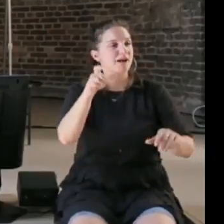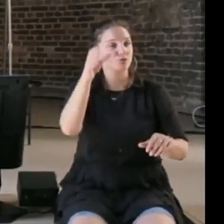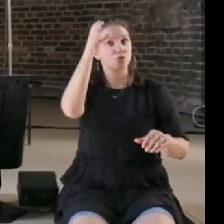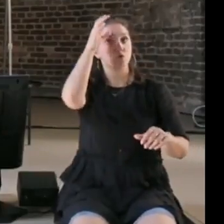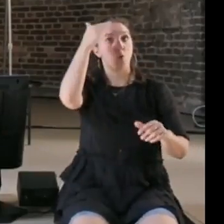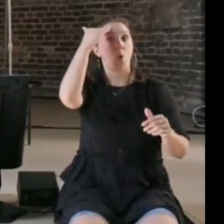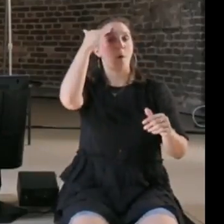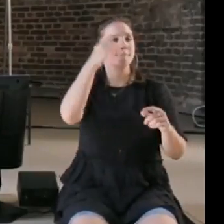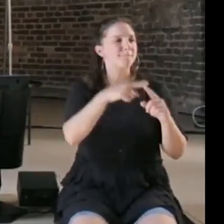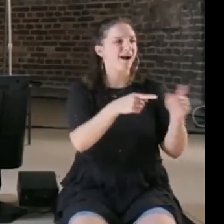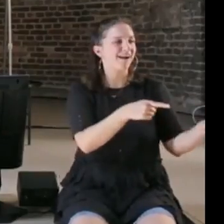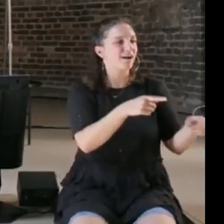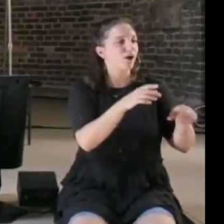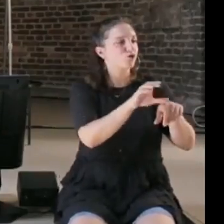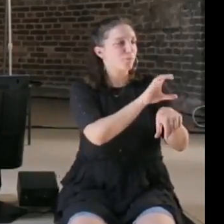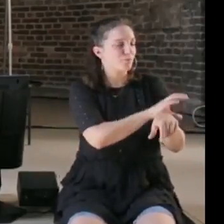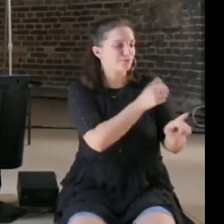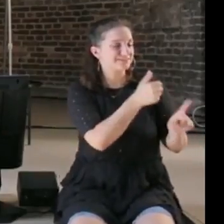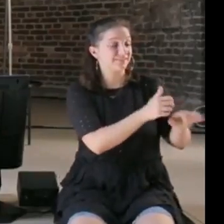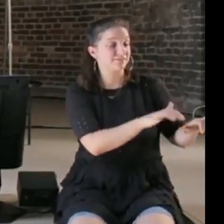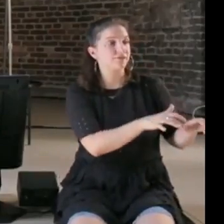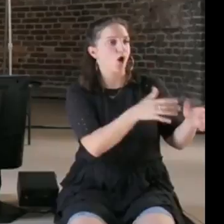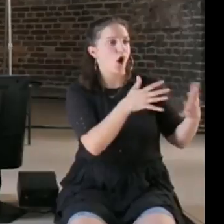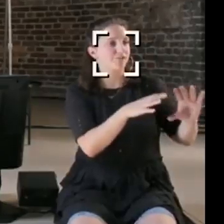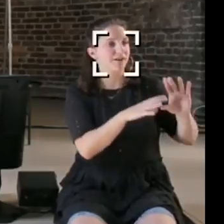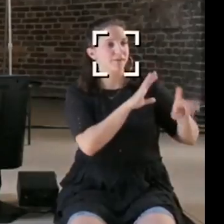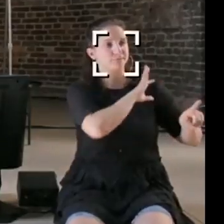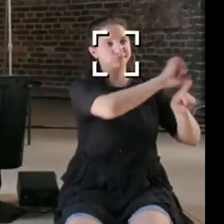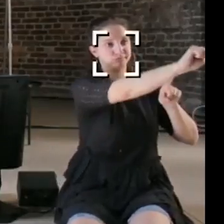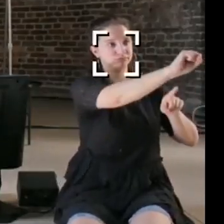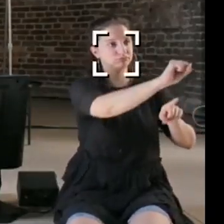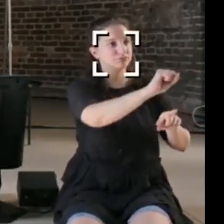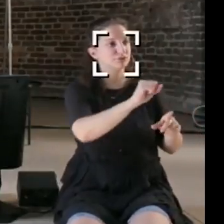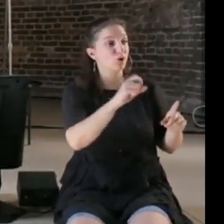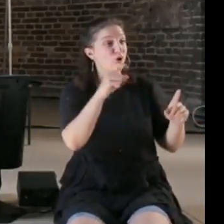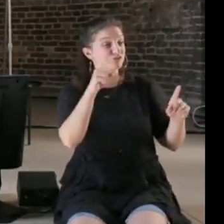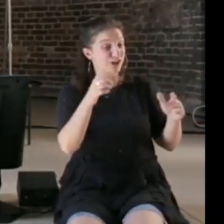problems, but I think we should be focusing the education much more on the things that